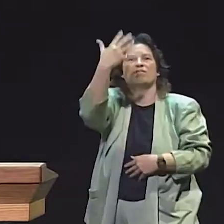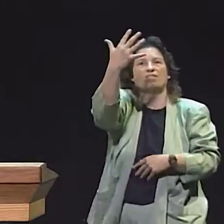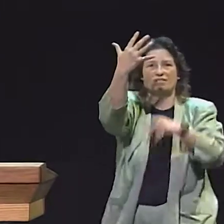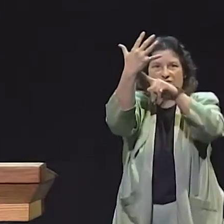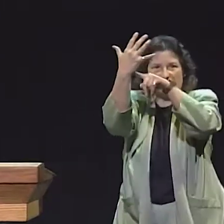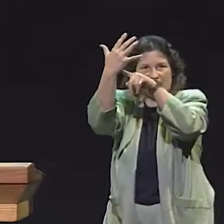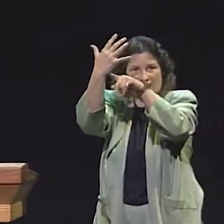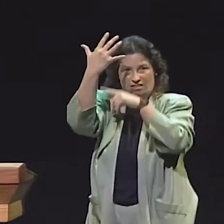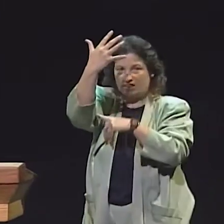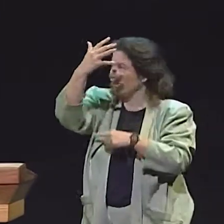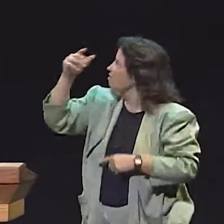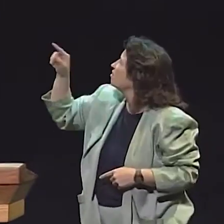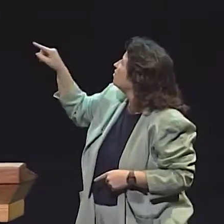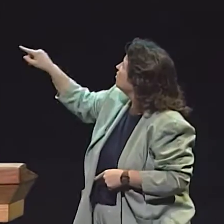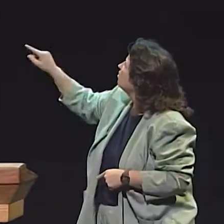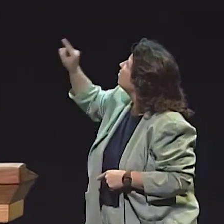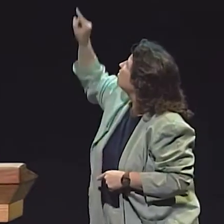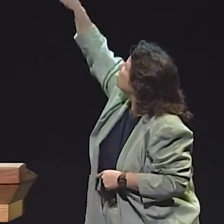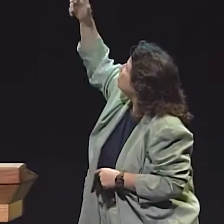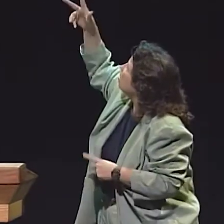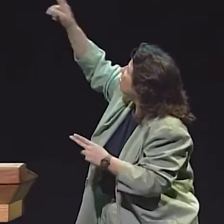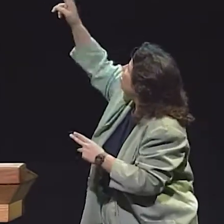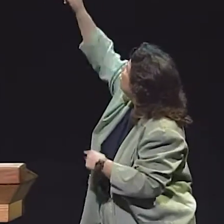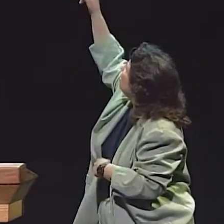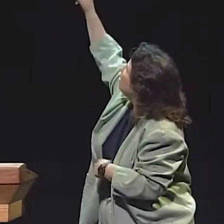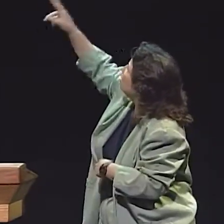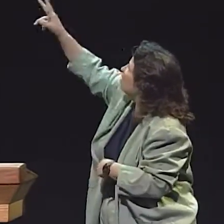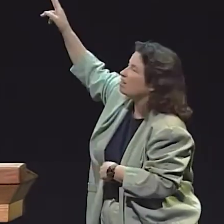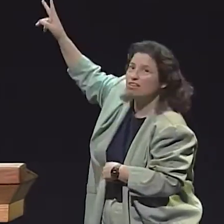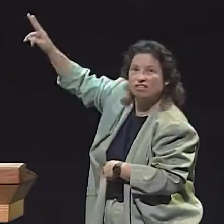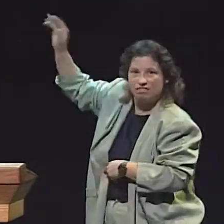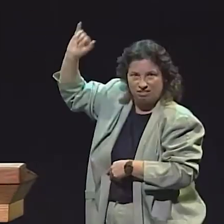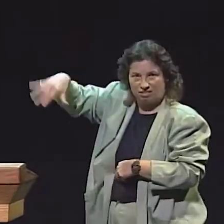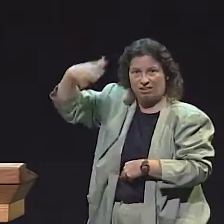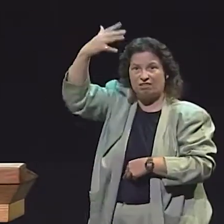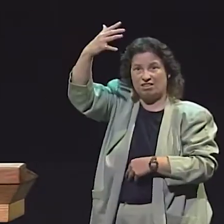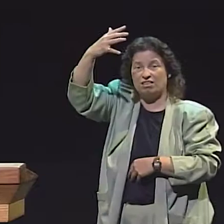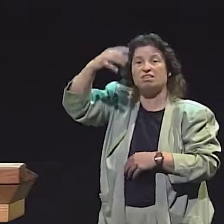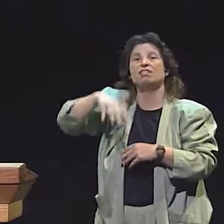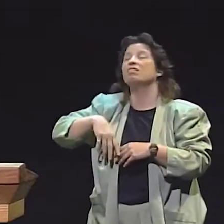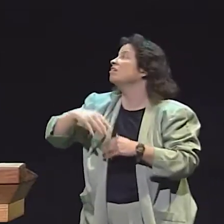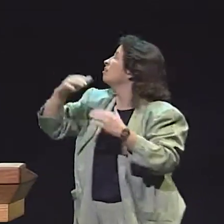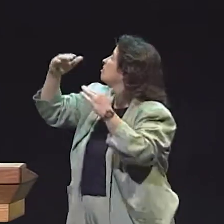AND I'M GOING TO BE COMPARING THE CHILD WHO HAD DEAF PARENTS WITH A CHILD